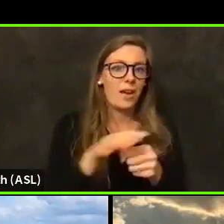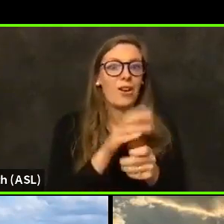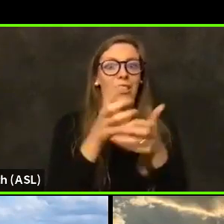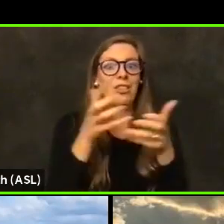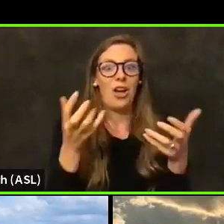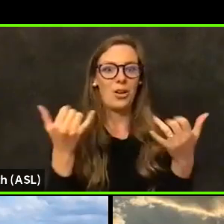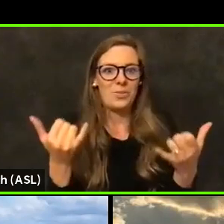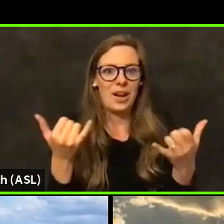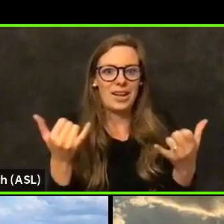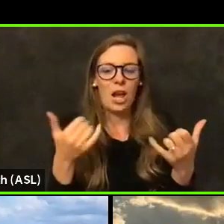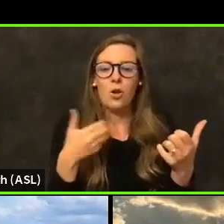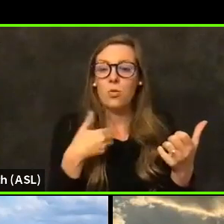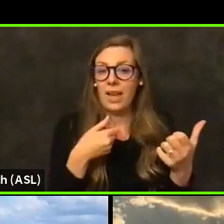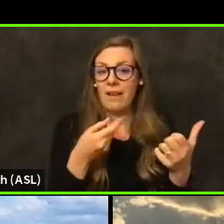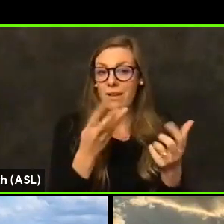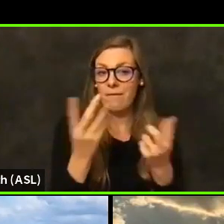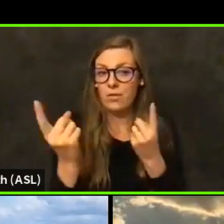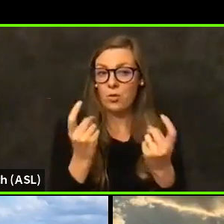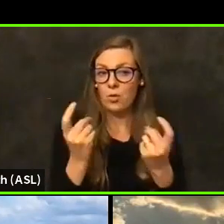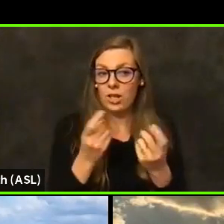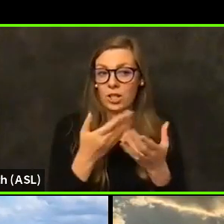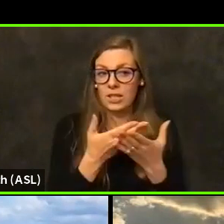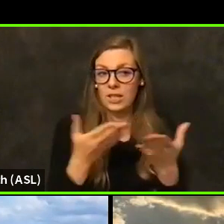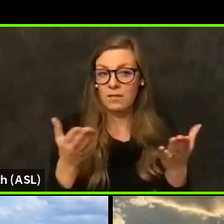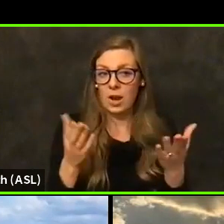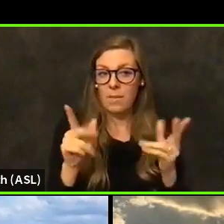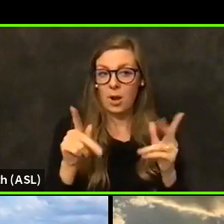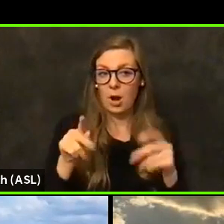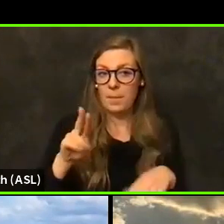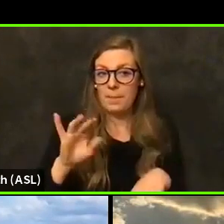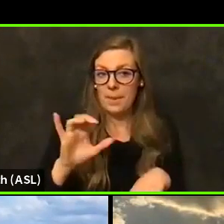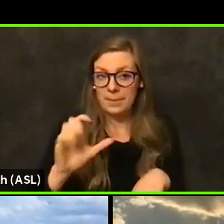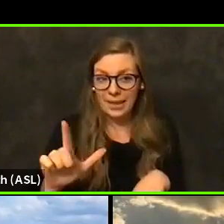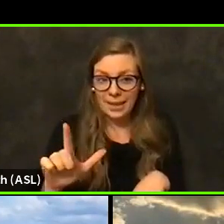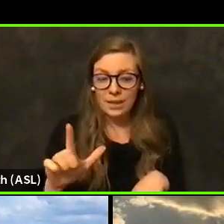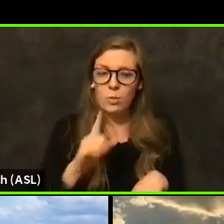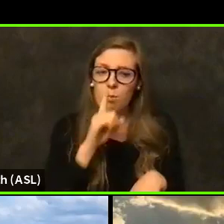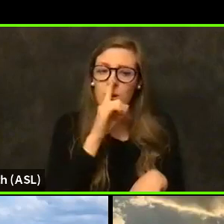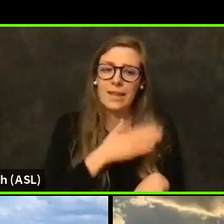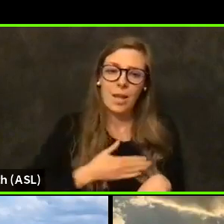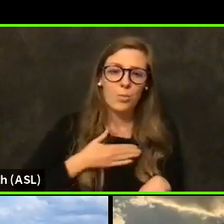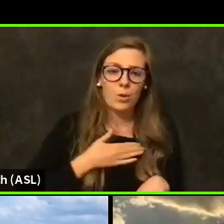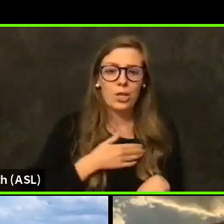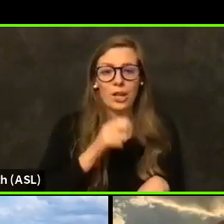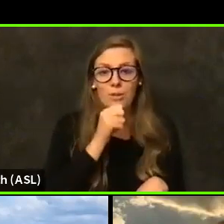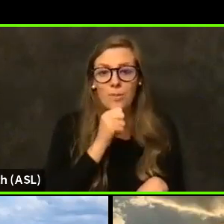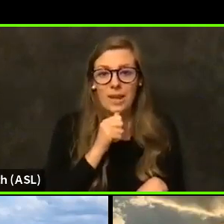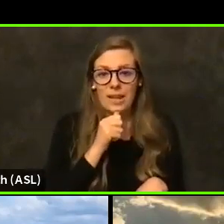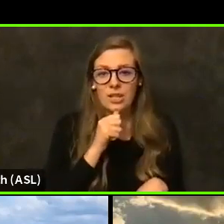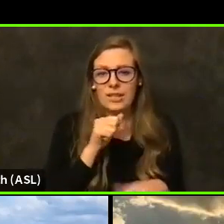We do have questions from our public. We really appreciate everybody's patience here. Let me let me address a couple of